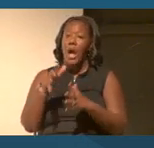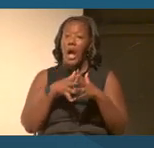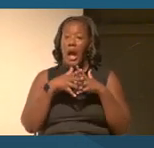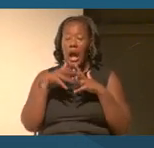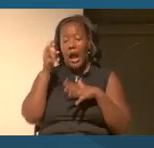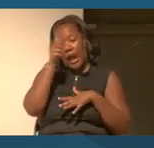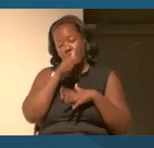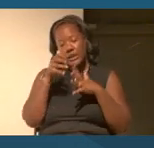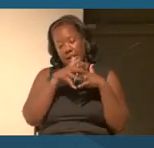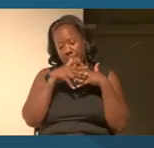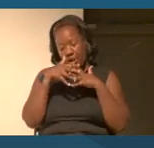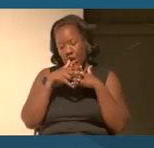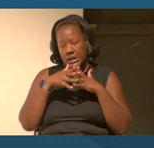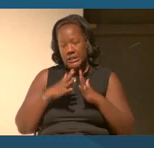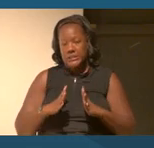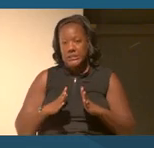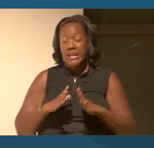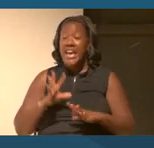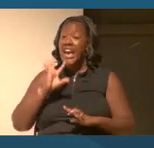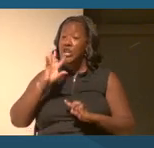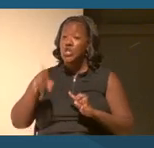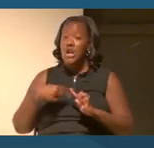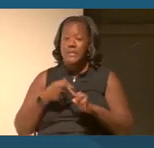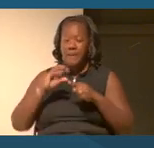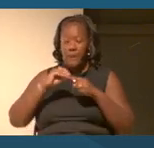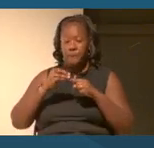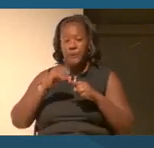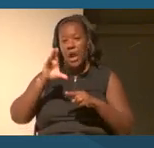And it was a paragraph and it was about cotton in Mississippi.